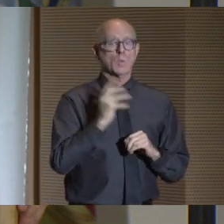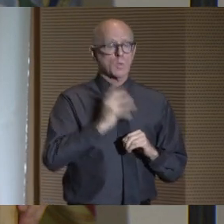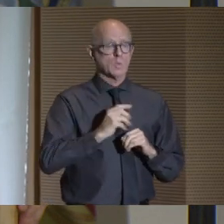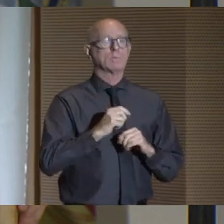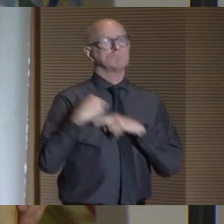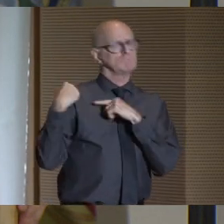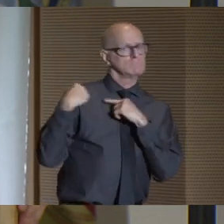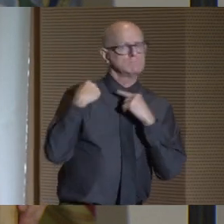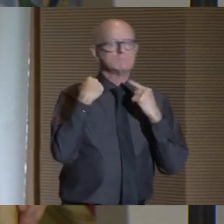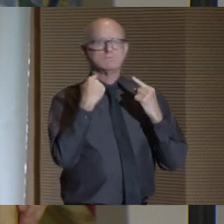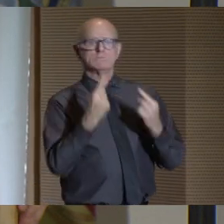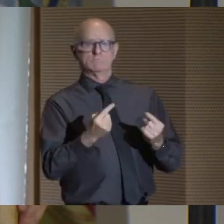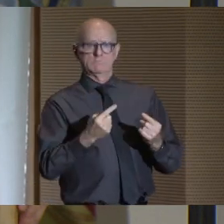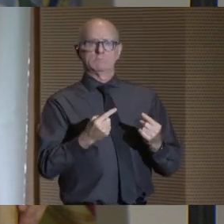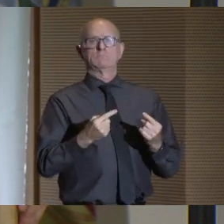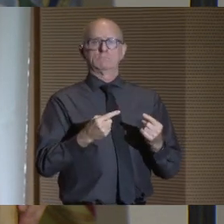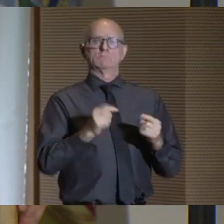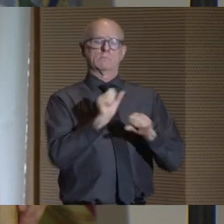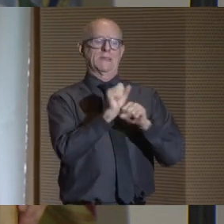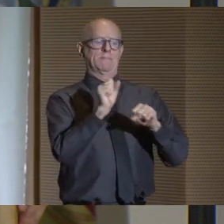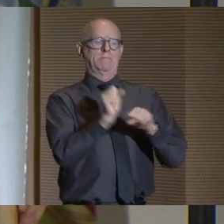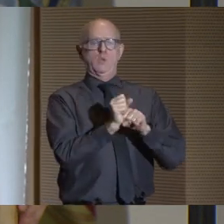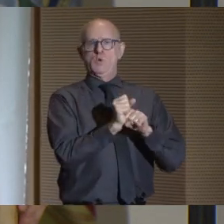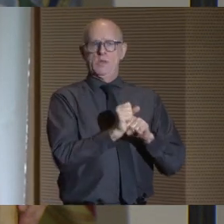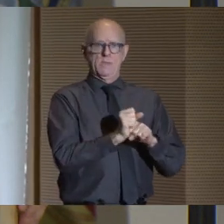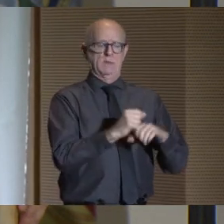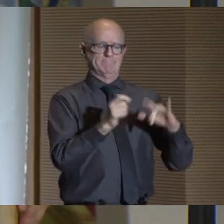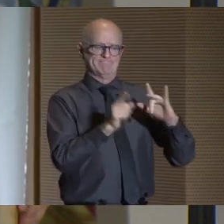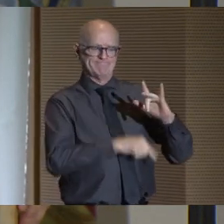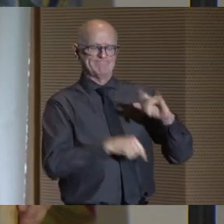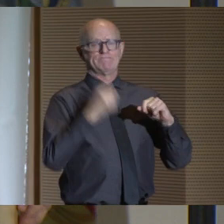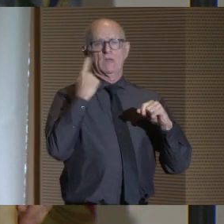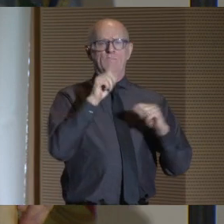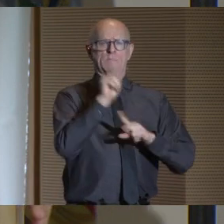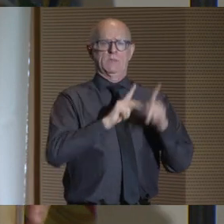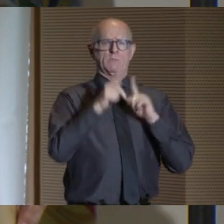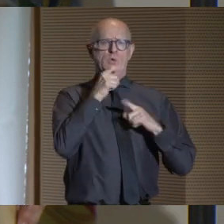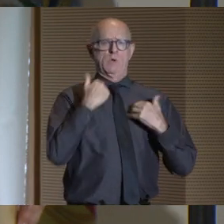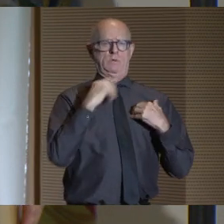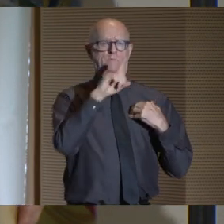There's a significant and long-standing employment gap for people with disabilities